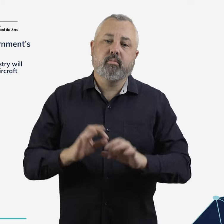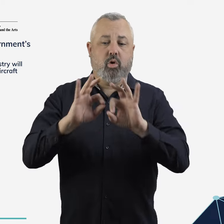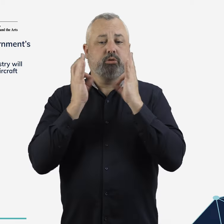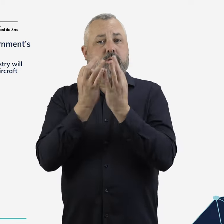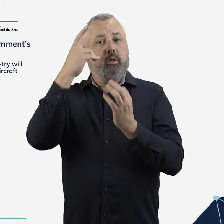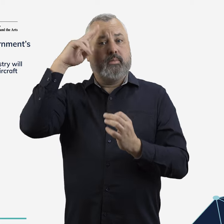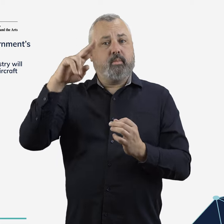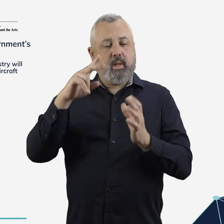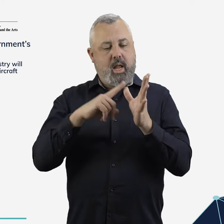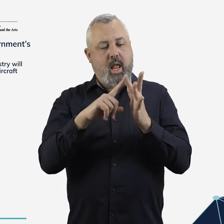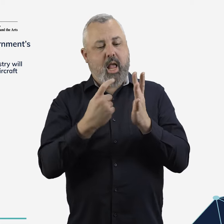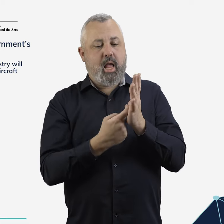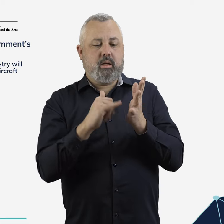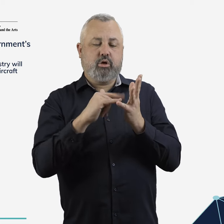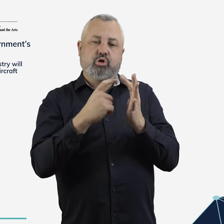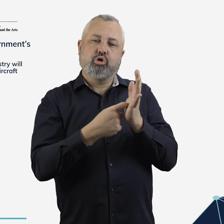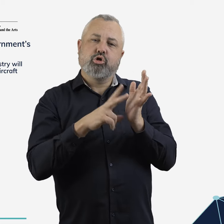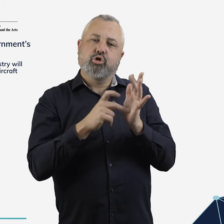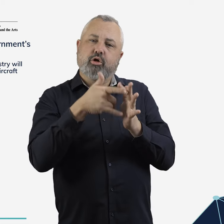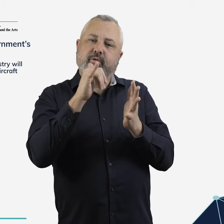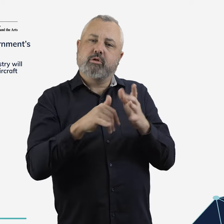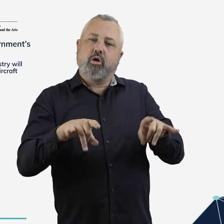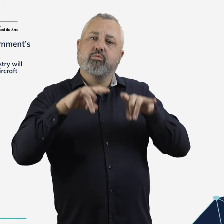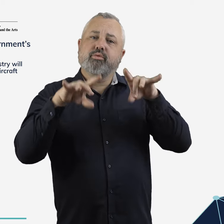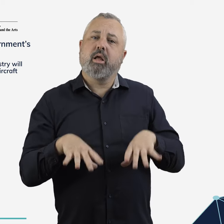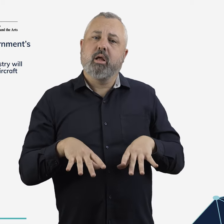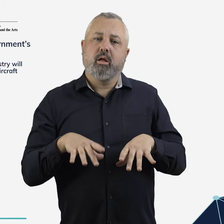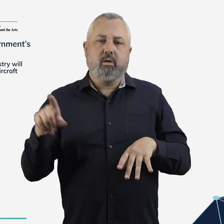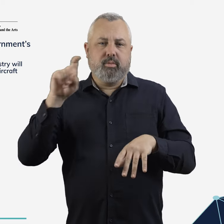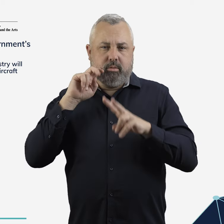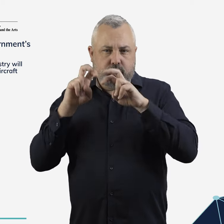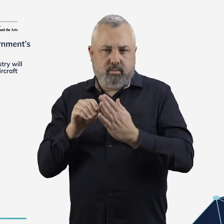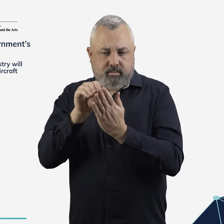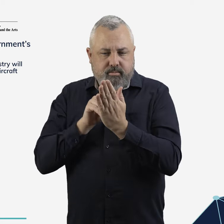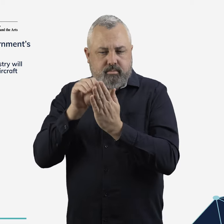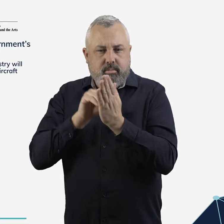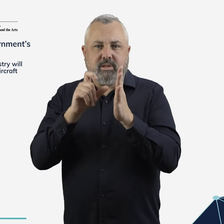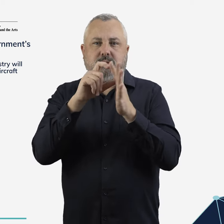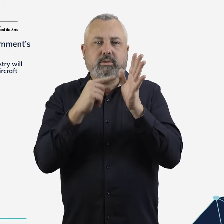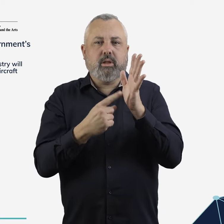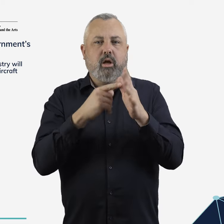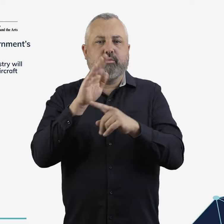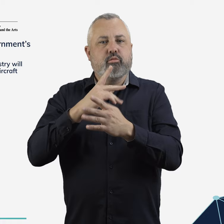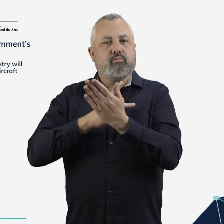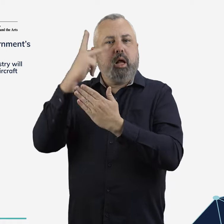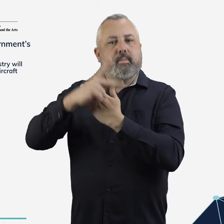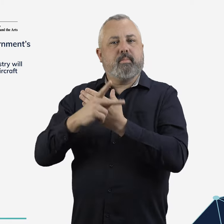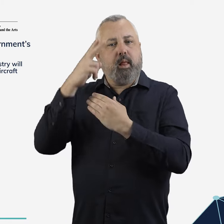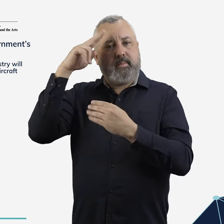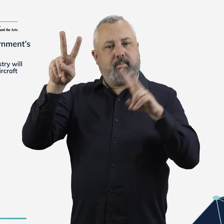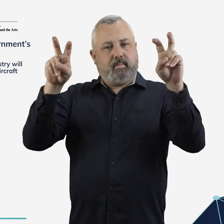Airservices Australia will provide additional data and information through its